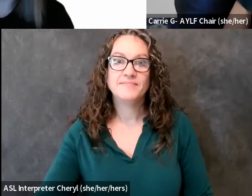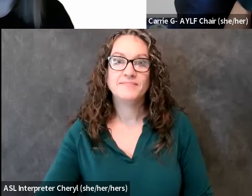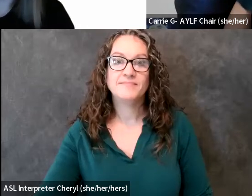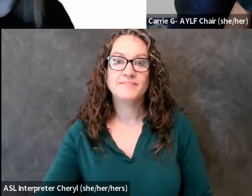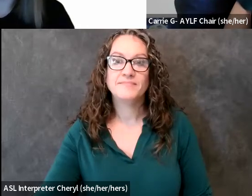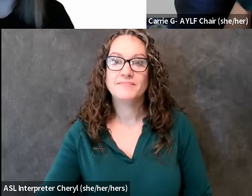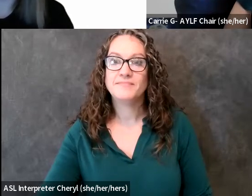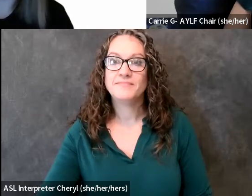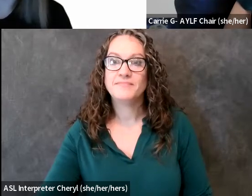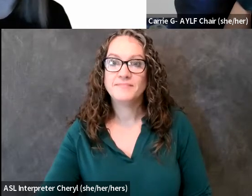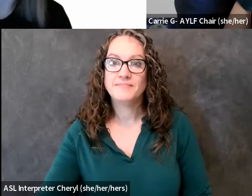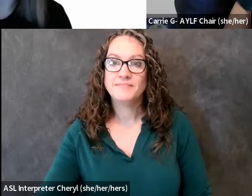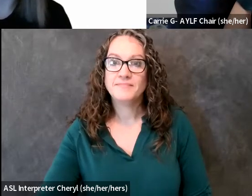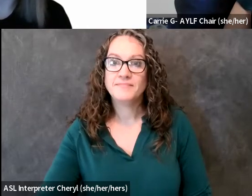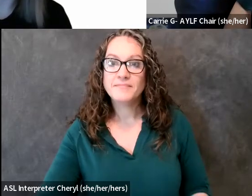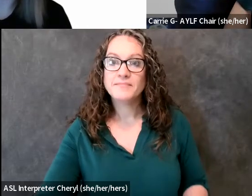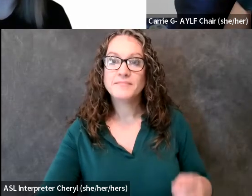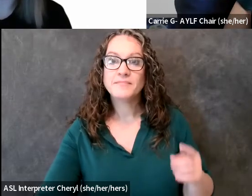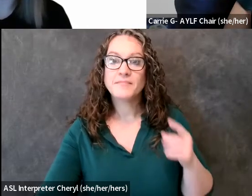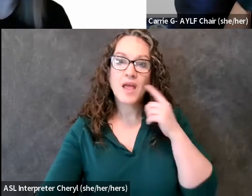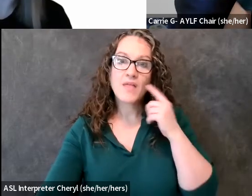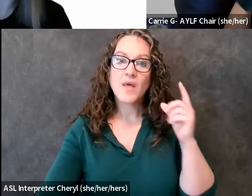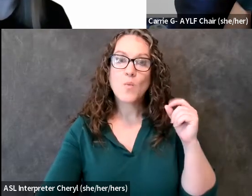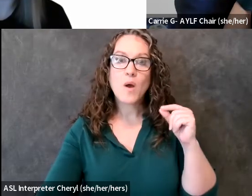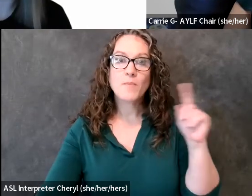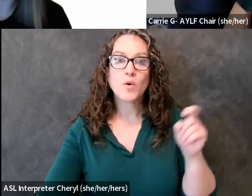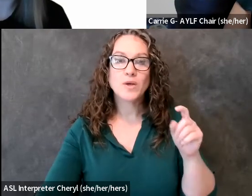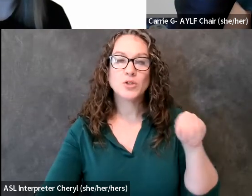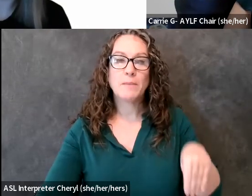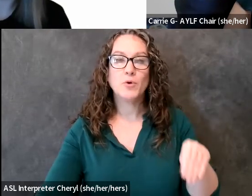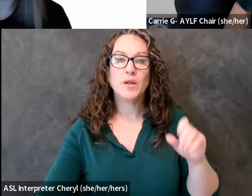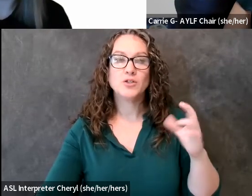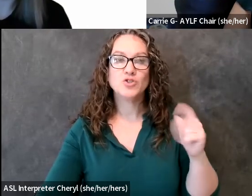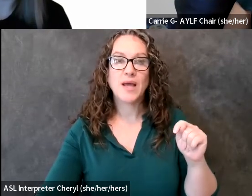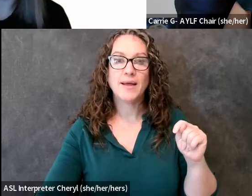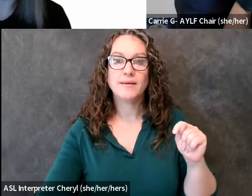oh i think i have one more question i put in the chat